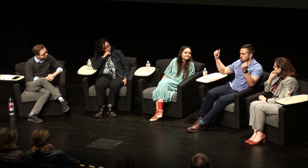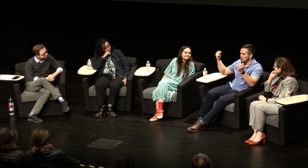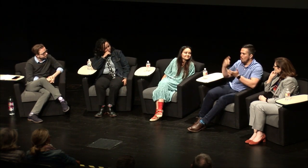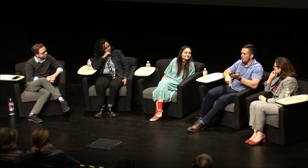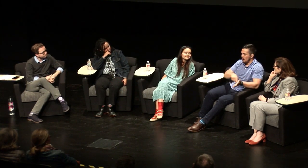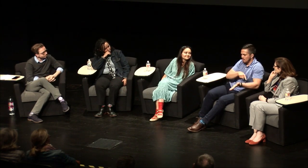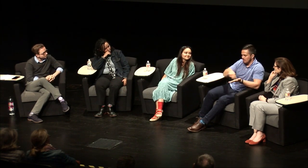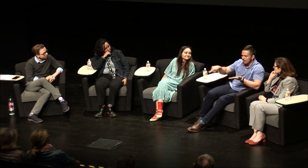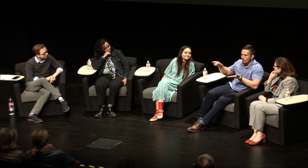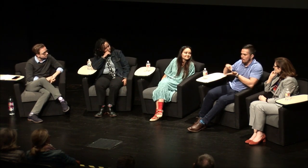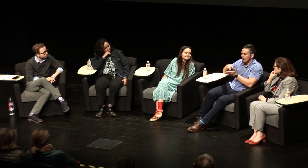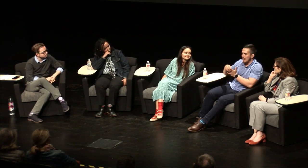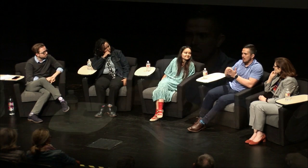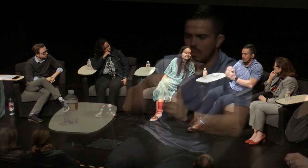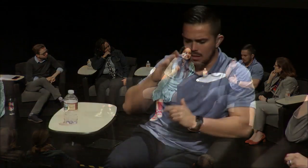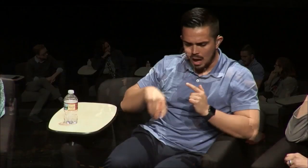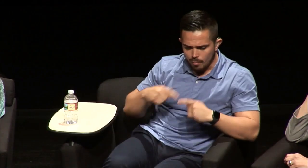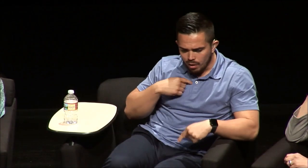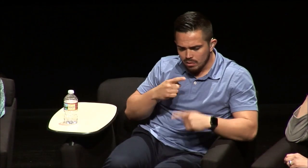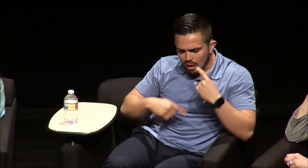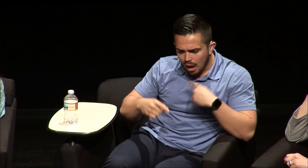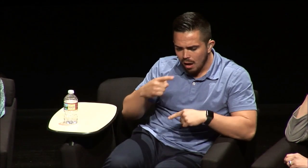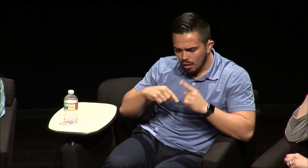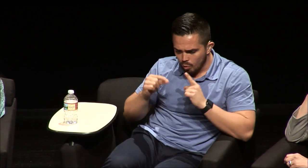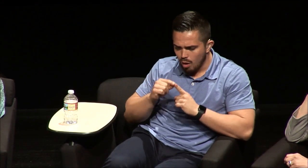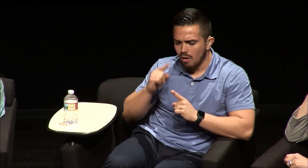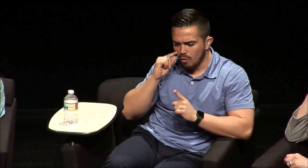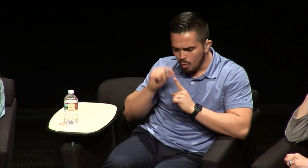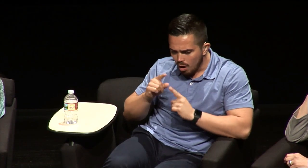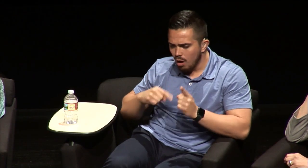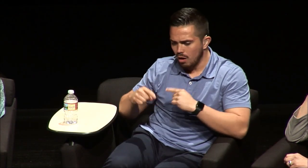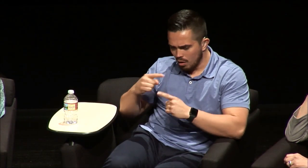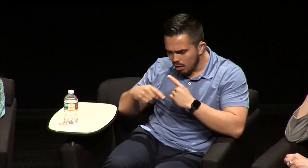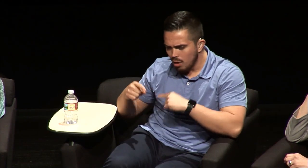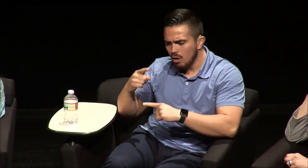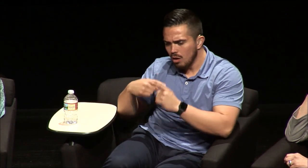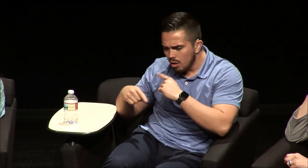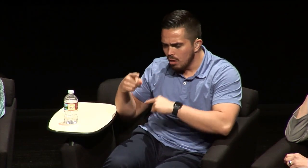to read and then sign what was on the pages - the actual meaning, not signing